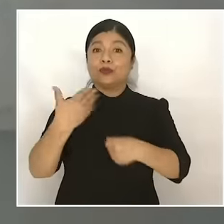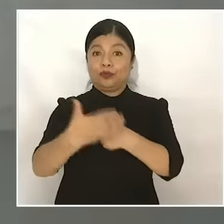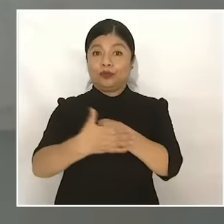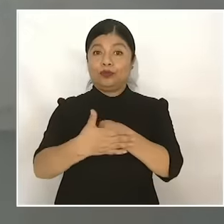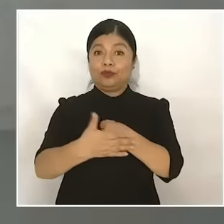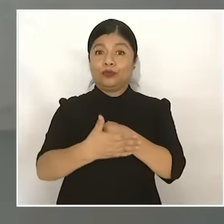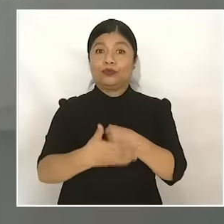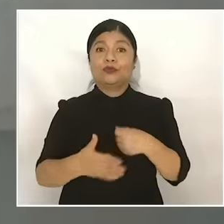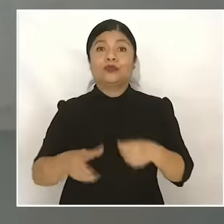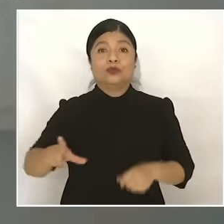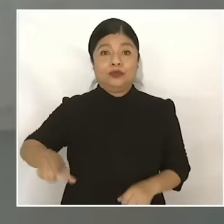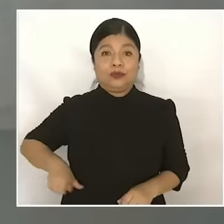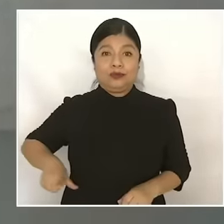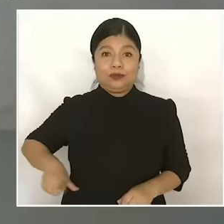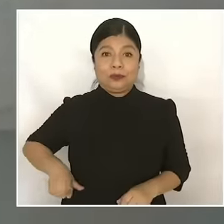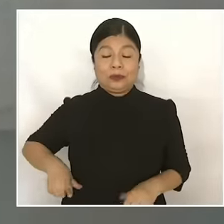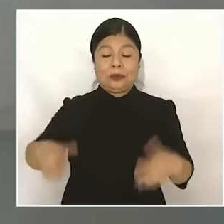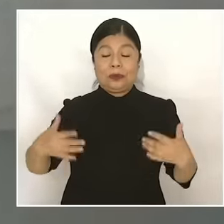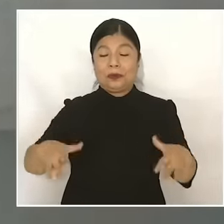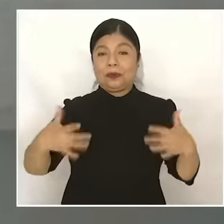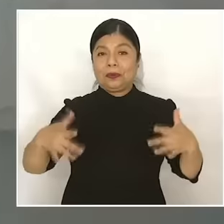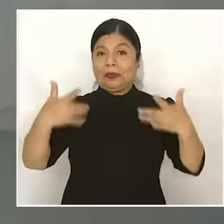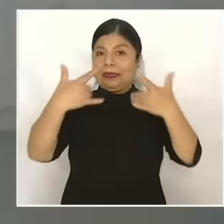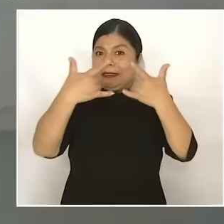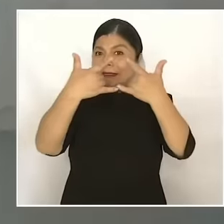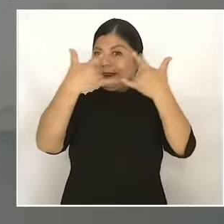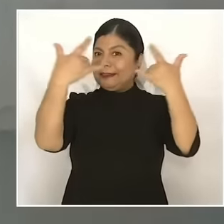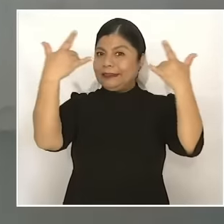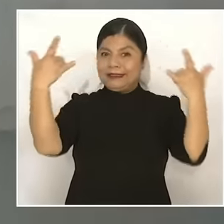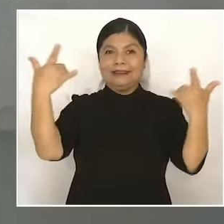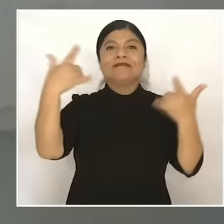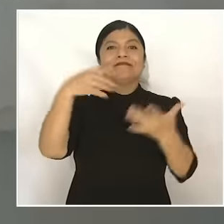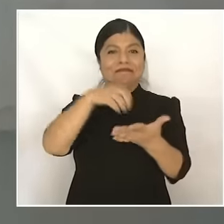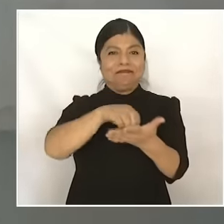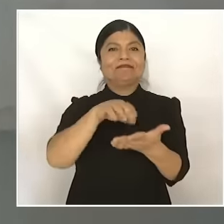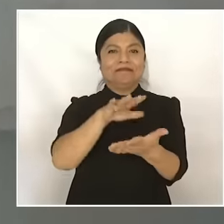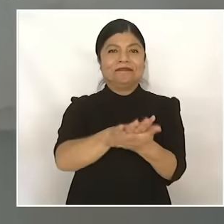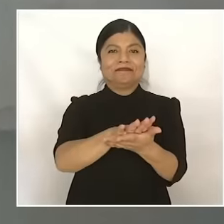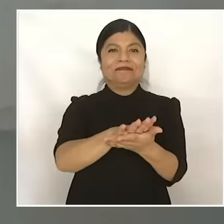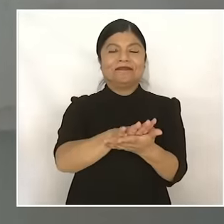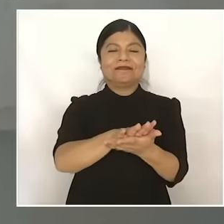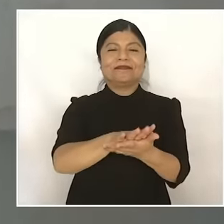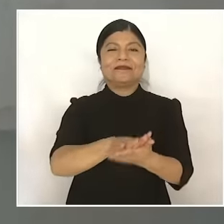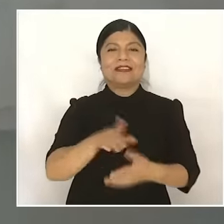historic. The truth is, like everything President López Obrador does, it is